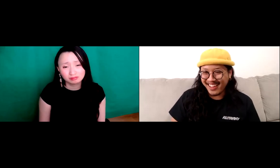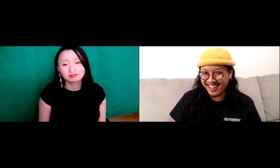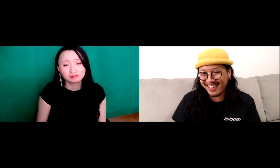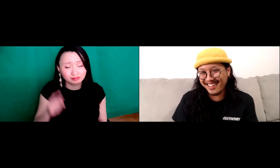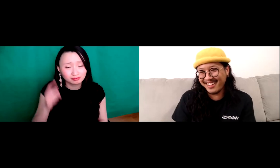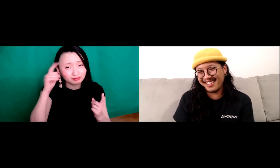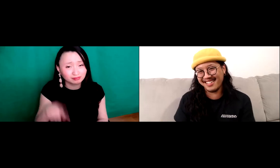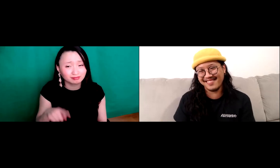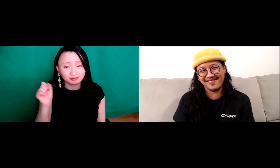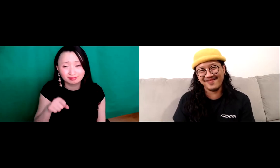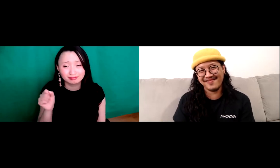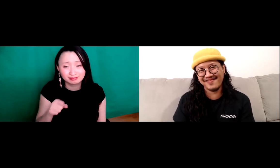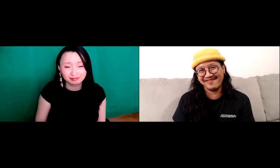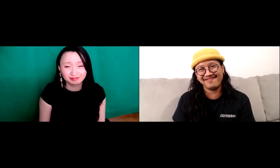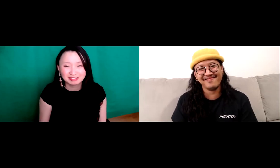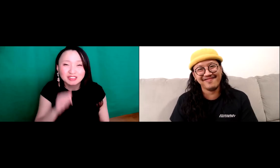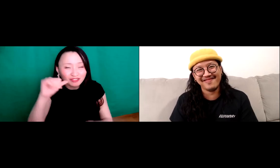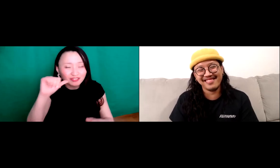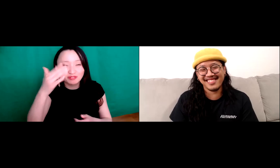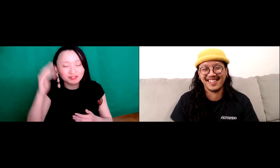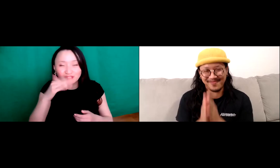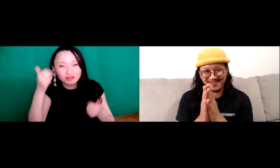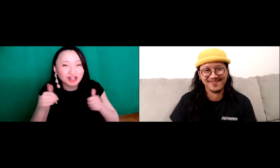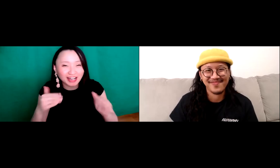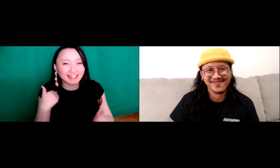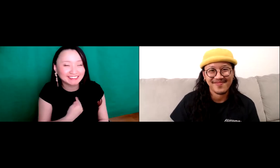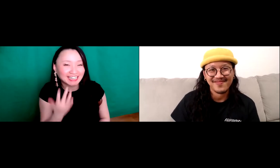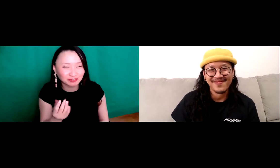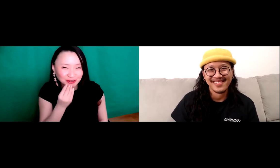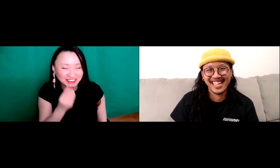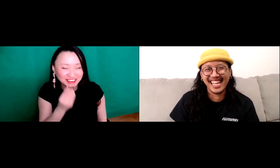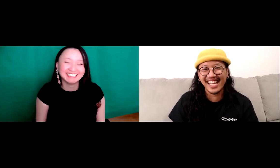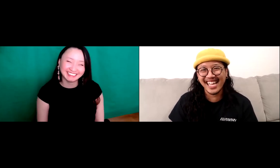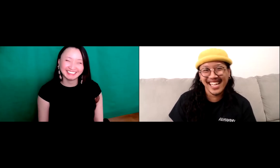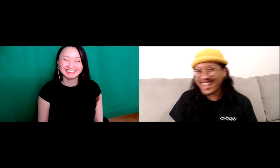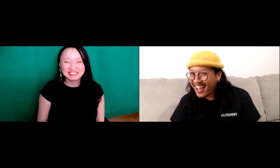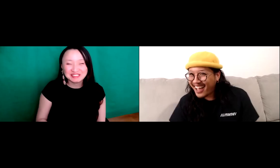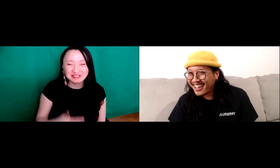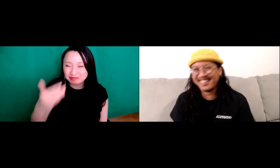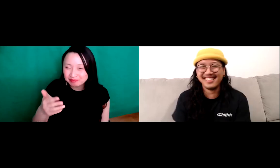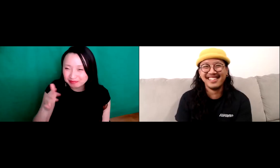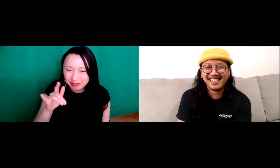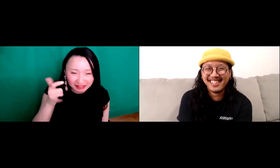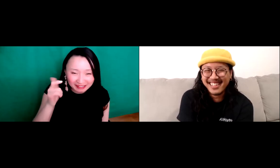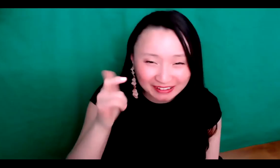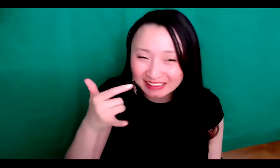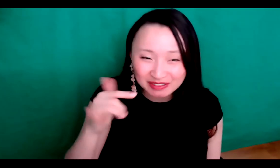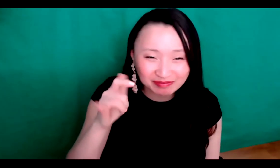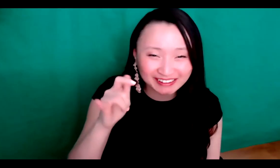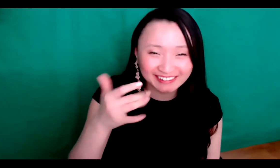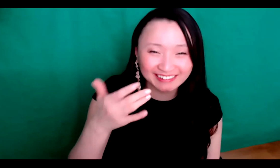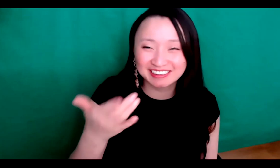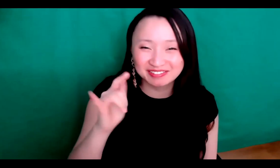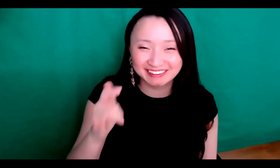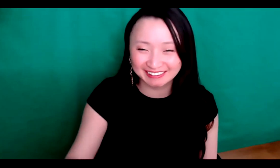Lot of respect. And don't forget, Yeah, don't forget spicy